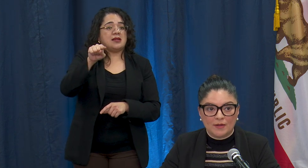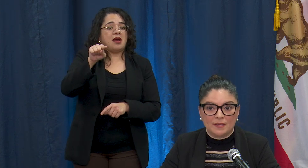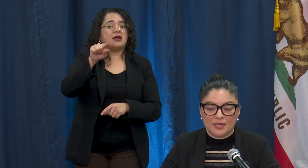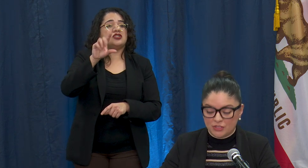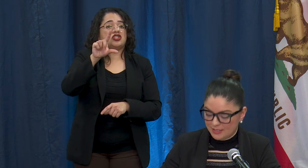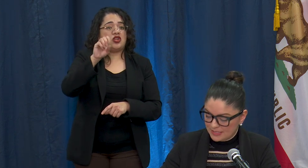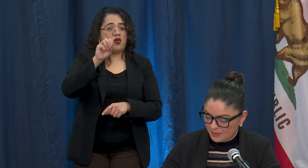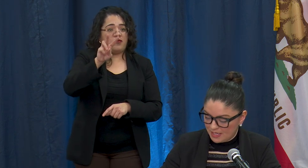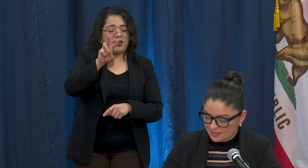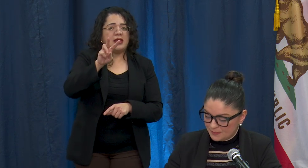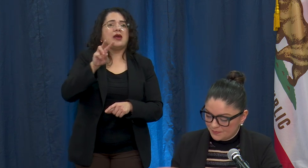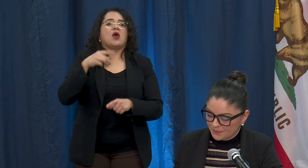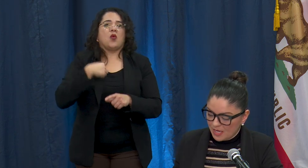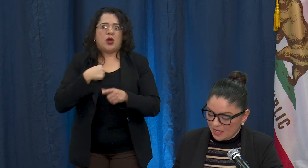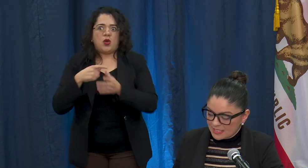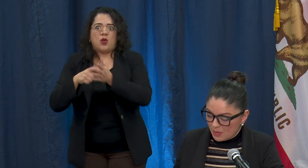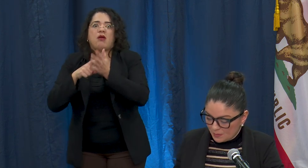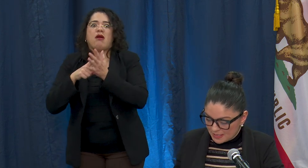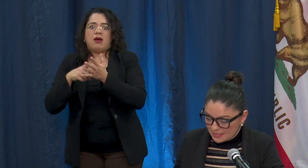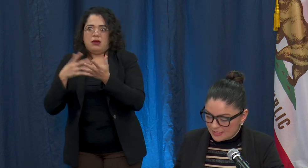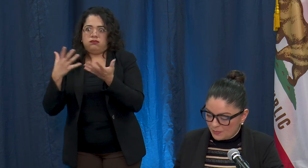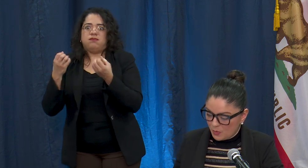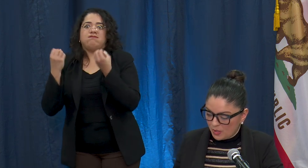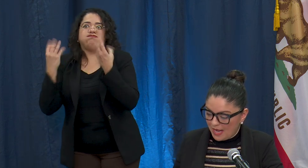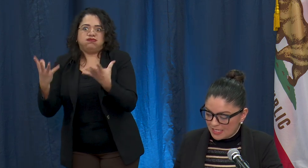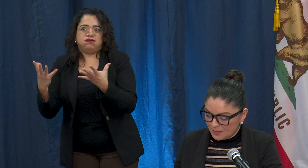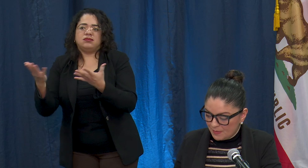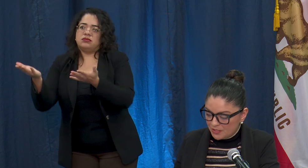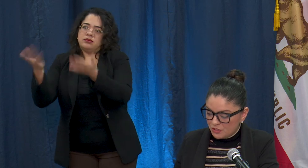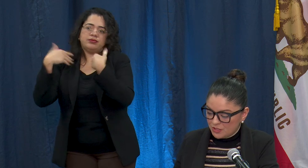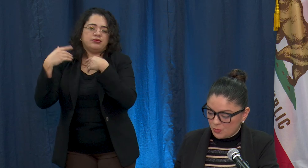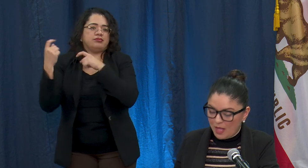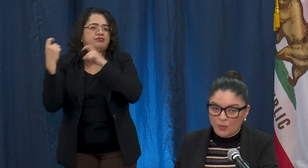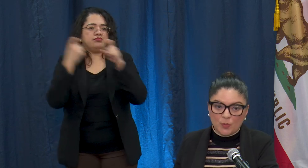the much-needed supplies, Small business support has been mentioned as well we're